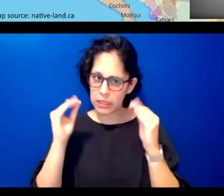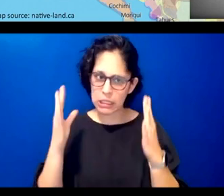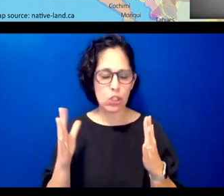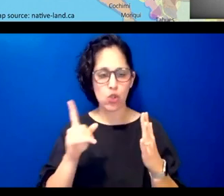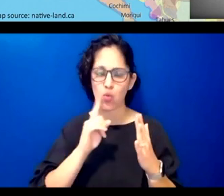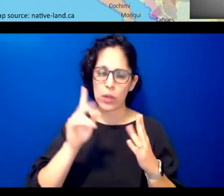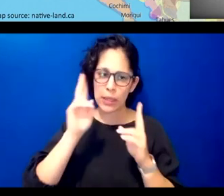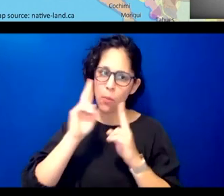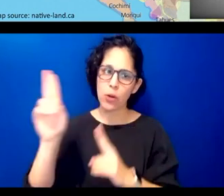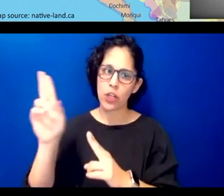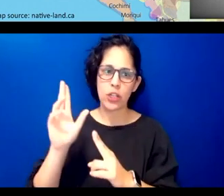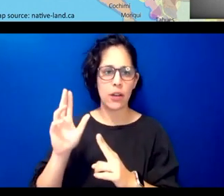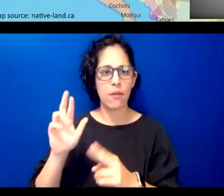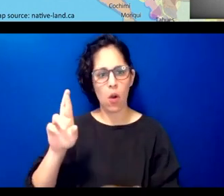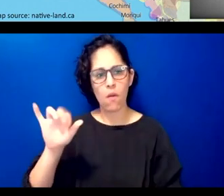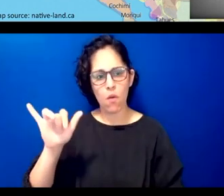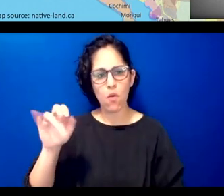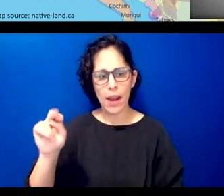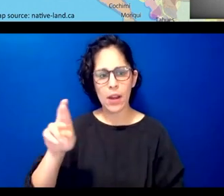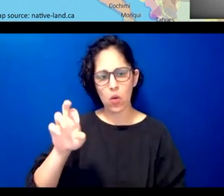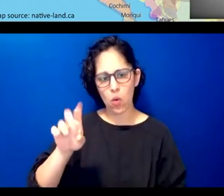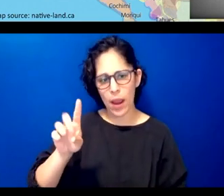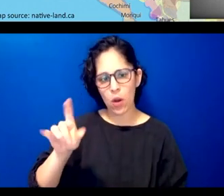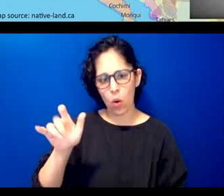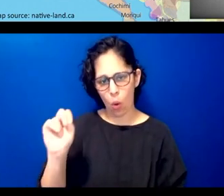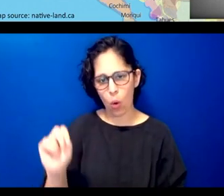of ryan redcorn capturing these